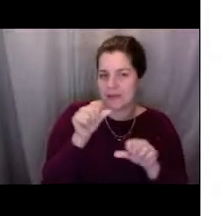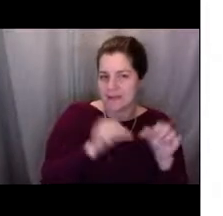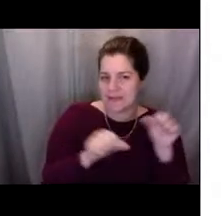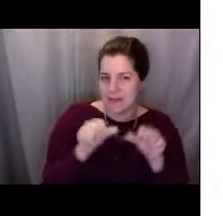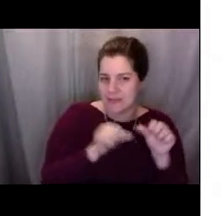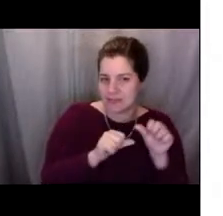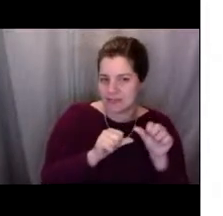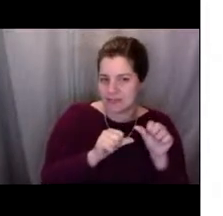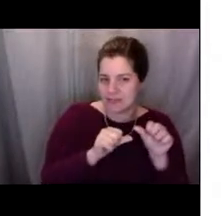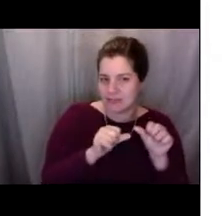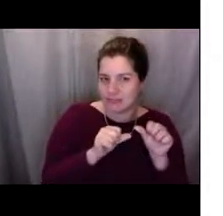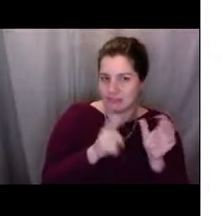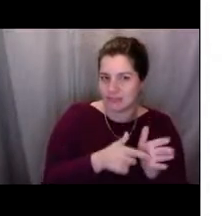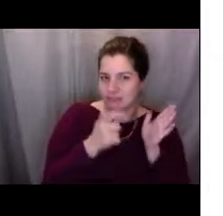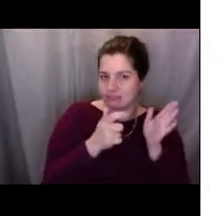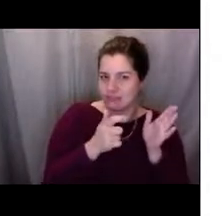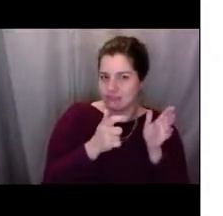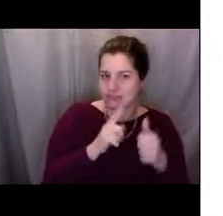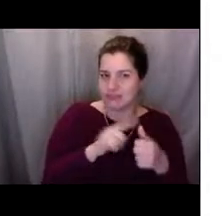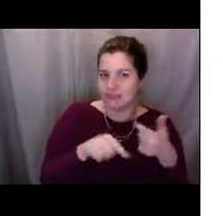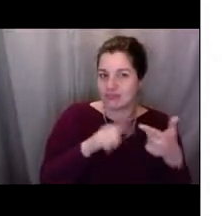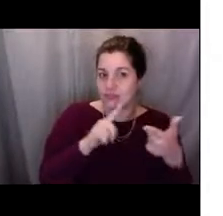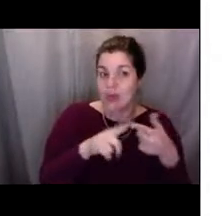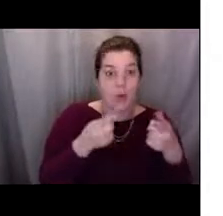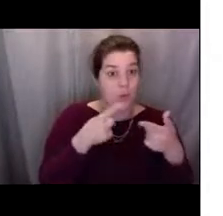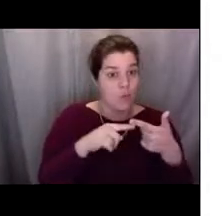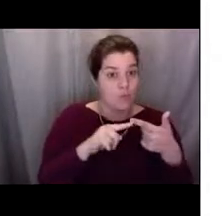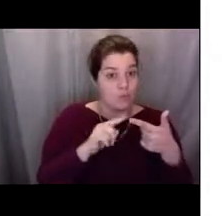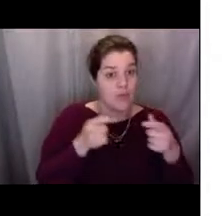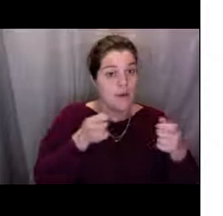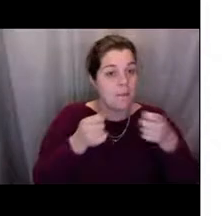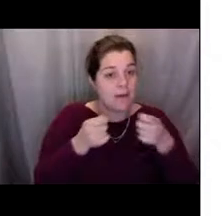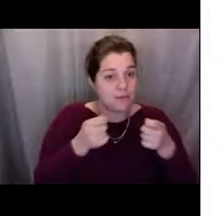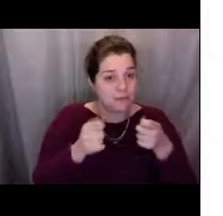We have one that is management and we have one that is enforcement.